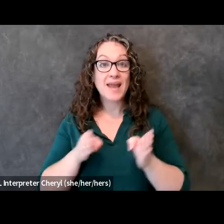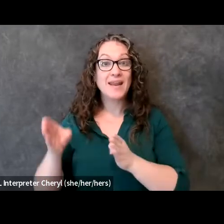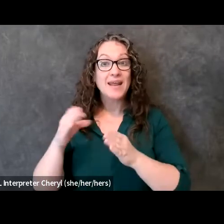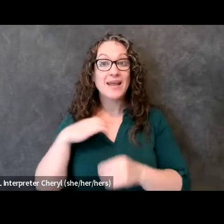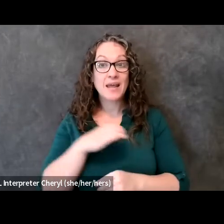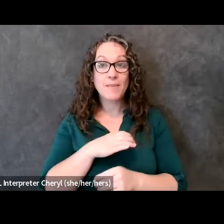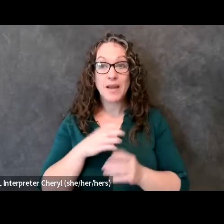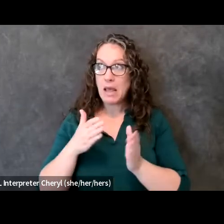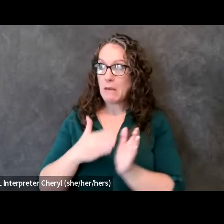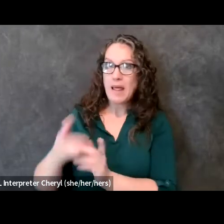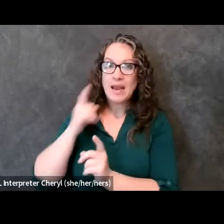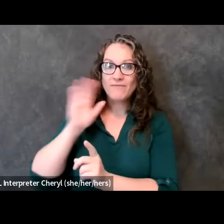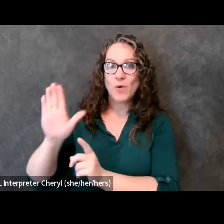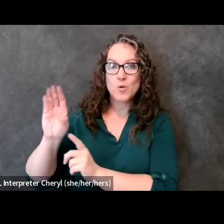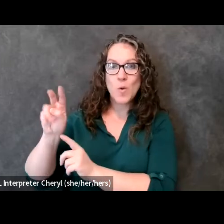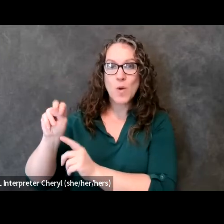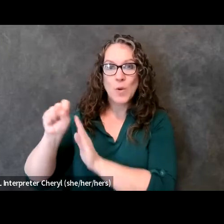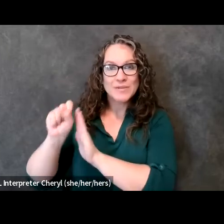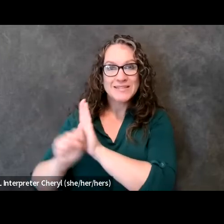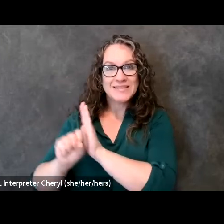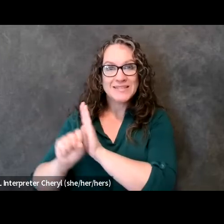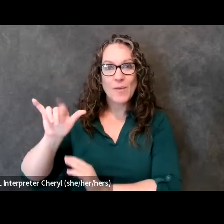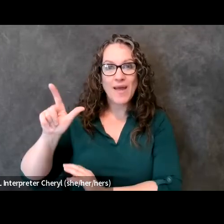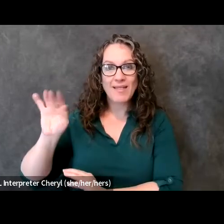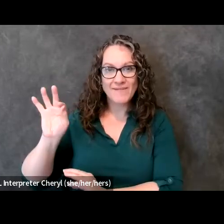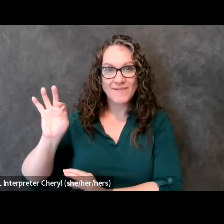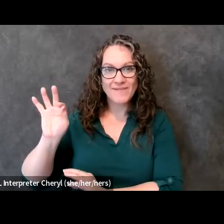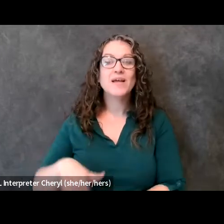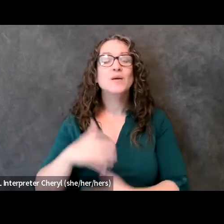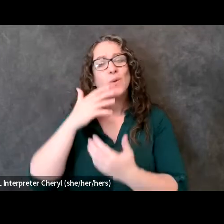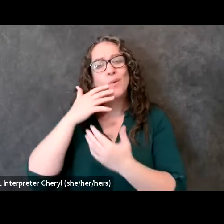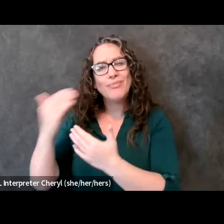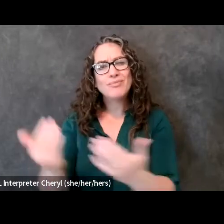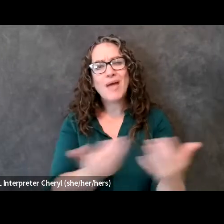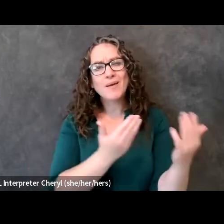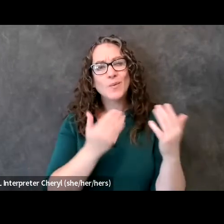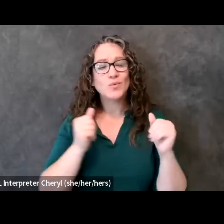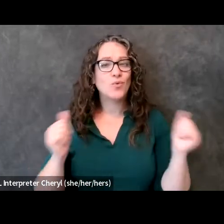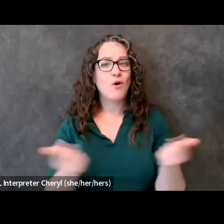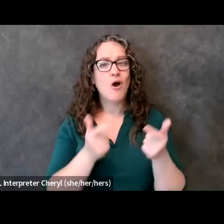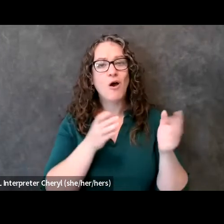own state ylfs so i definitely want to thank our entire planning committee especially sarah